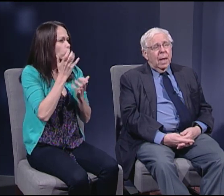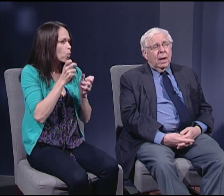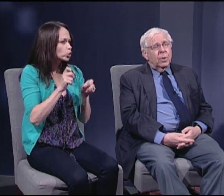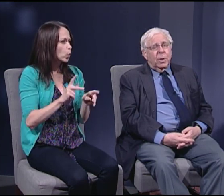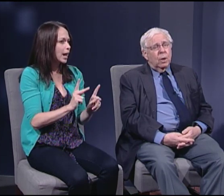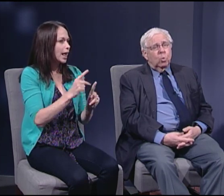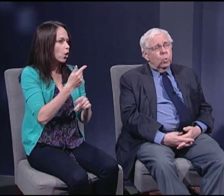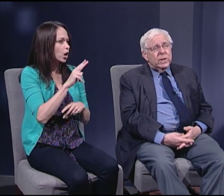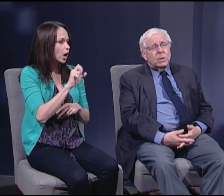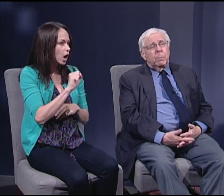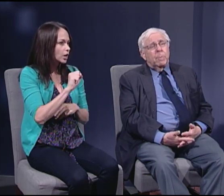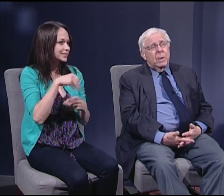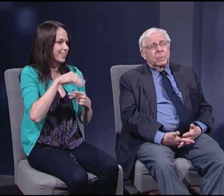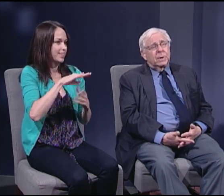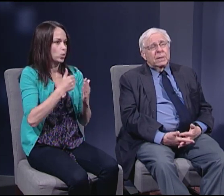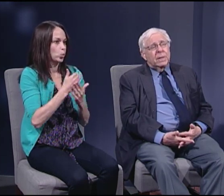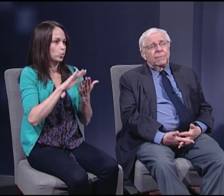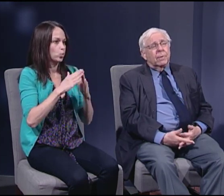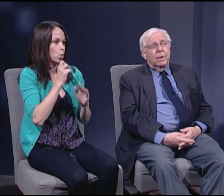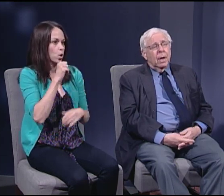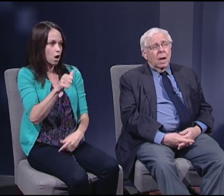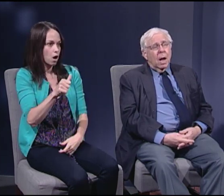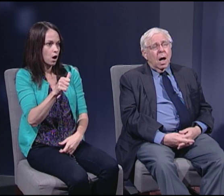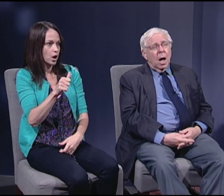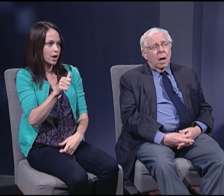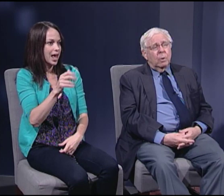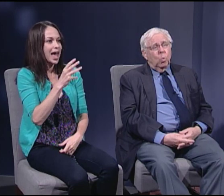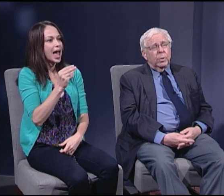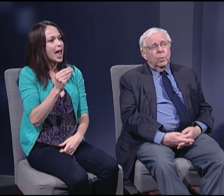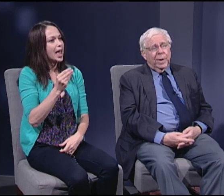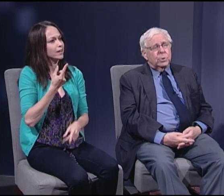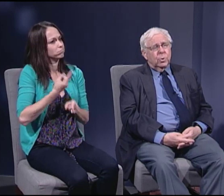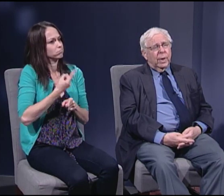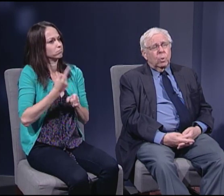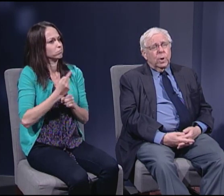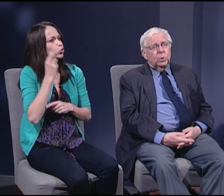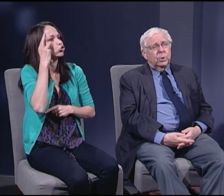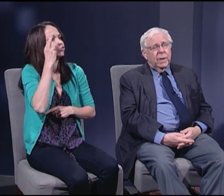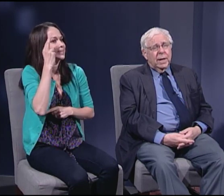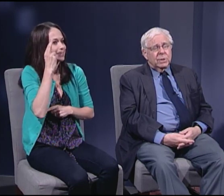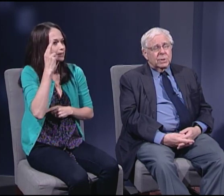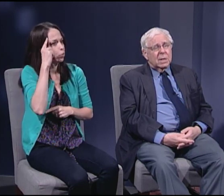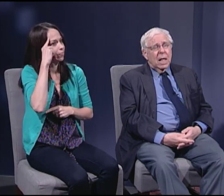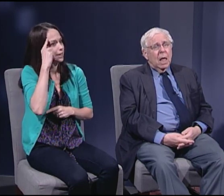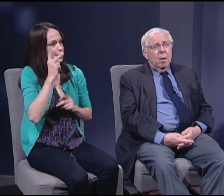And I think reasonable people can differ on what their answer to that question is.